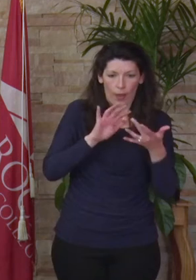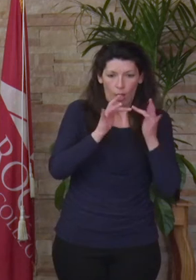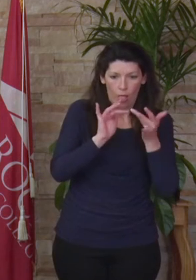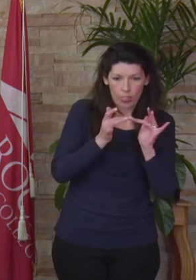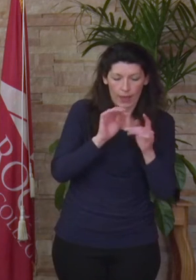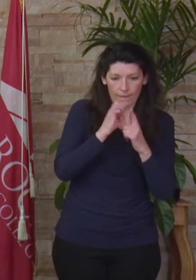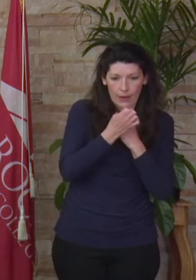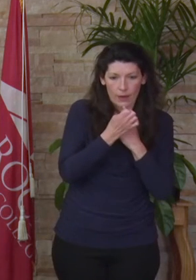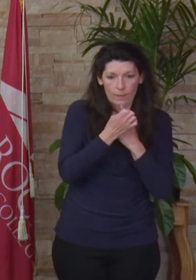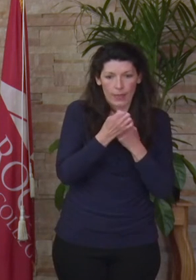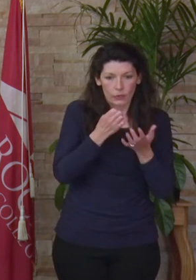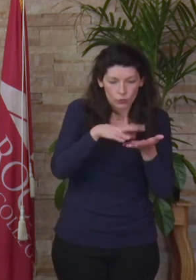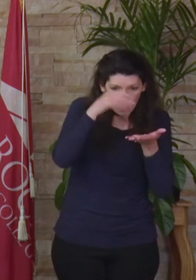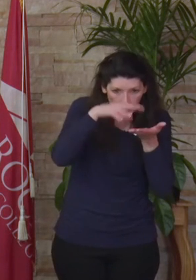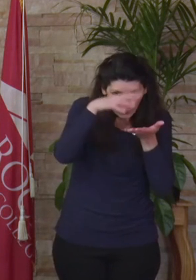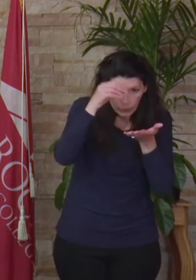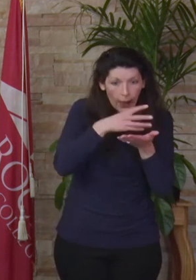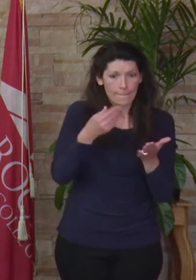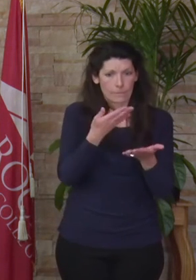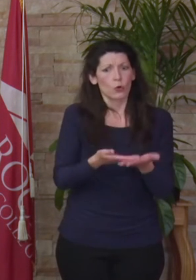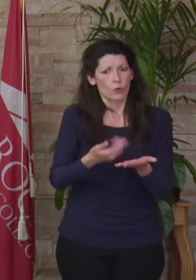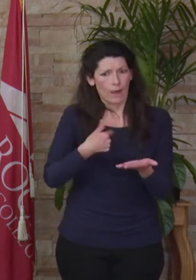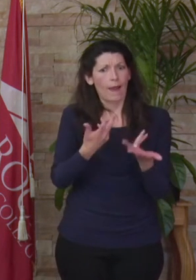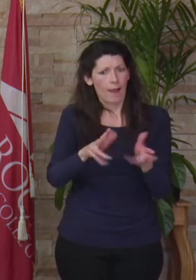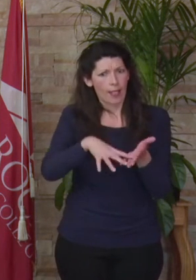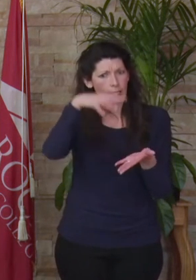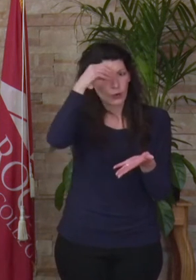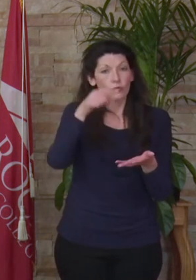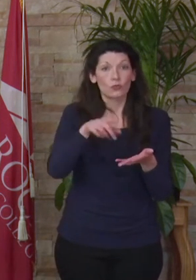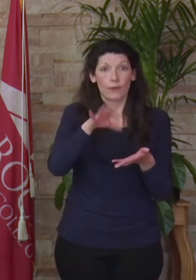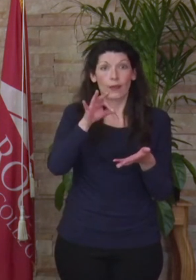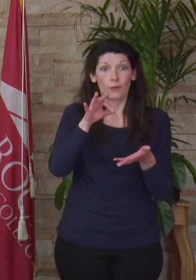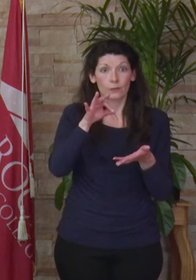but to prove that you had gained that knowledge. You found a way to continue your education